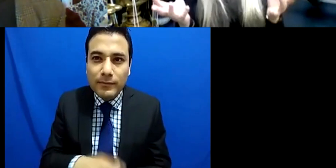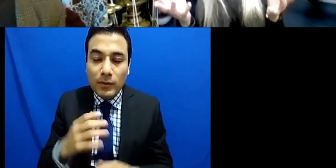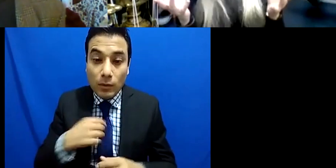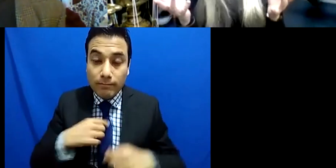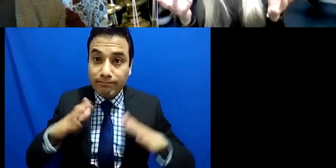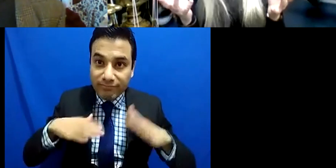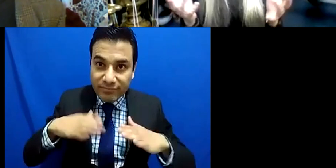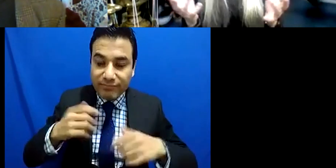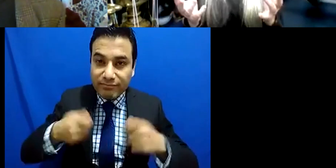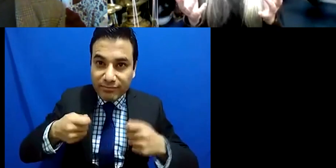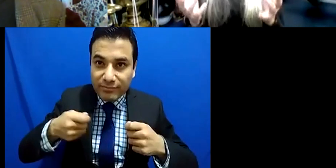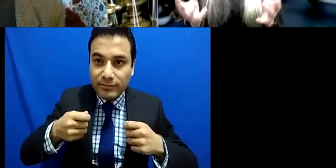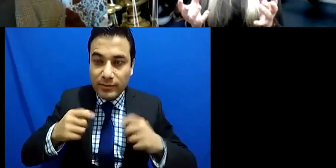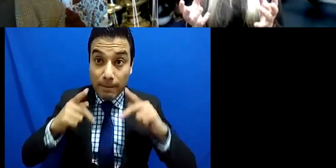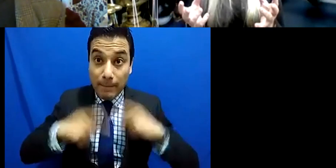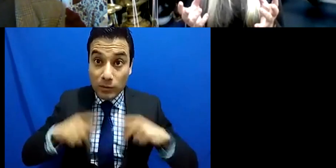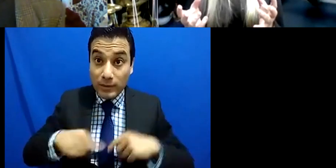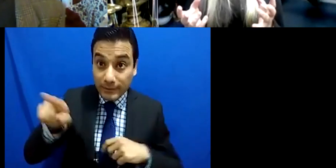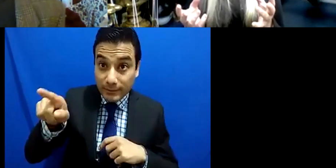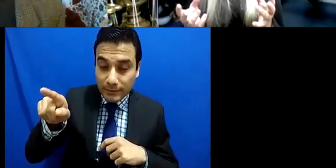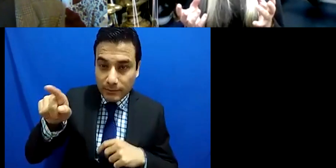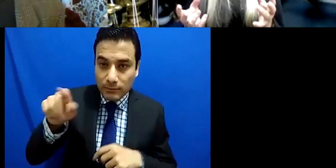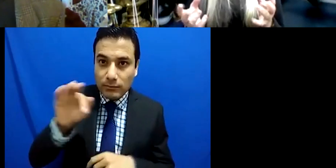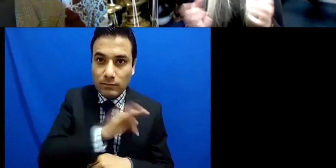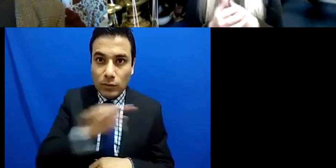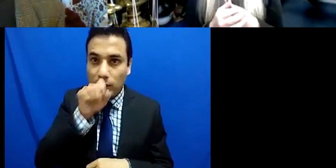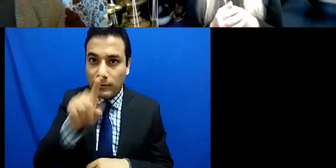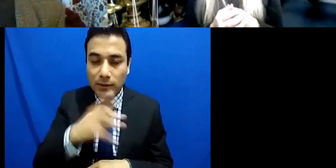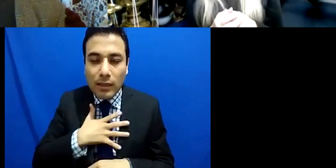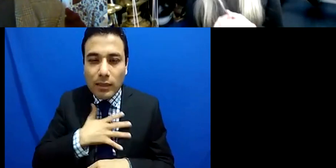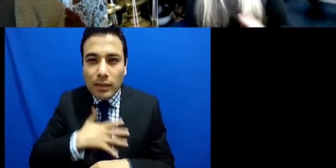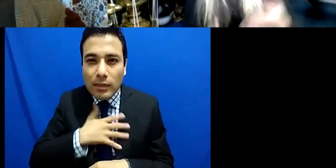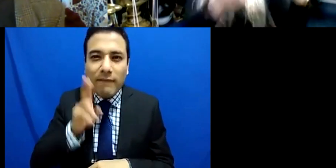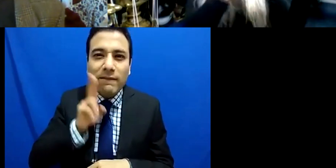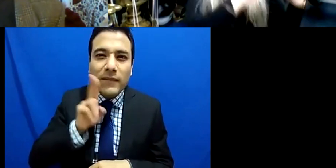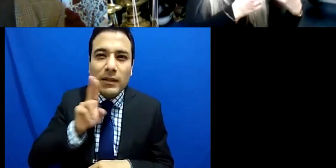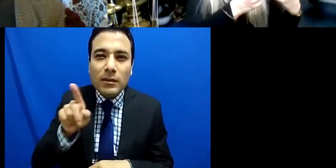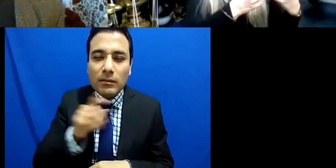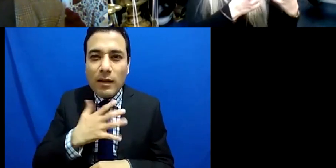out there and and that's really, really important and of course you do your homework beforehand